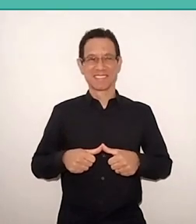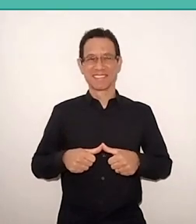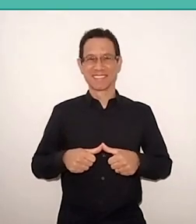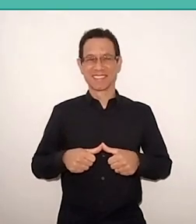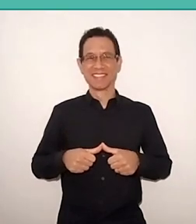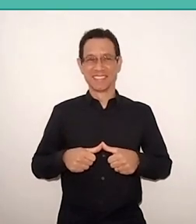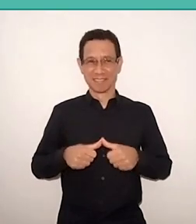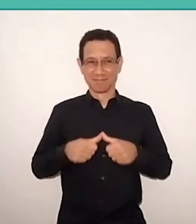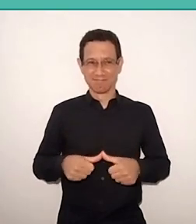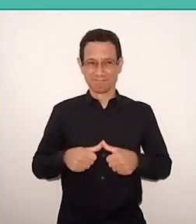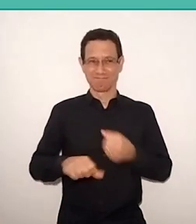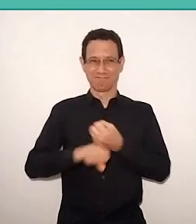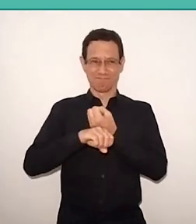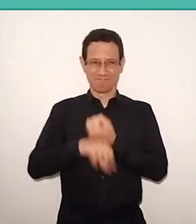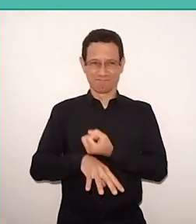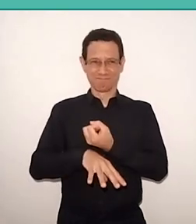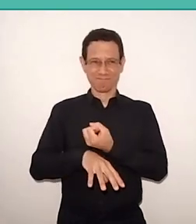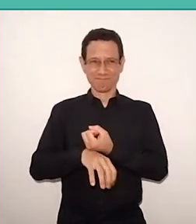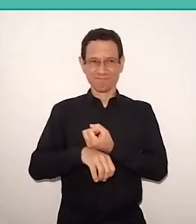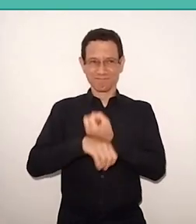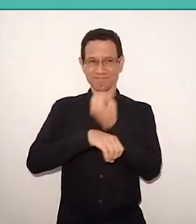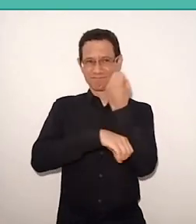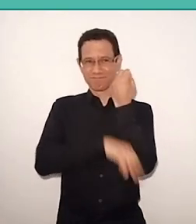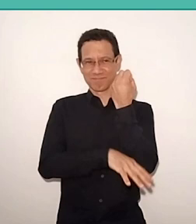to your territory, then, have comments here about it,